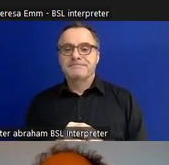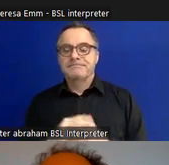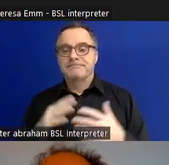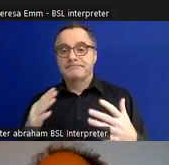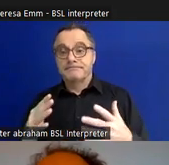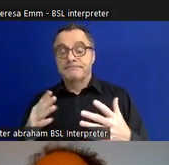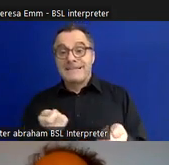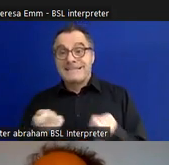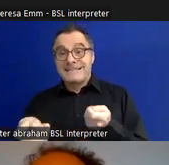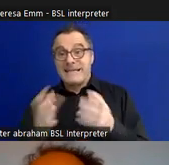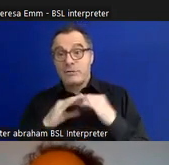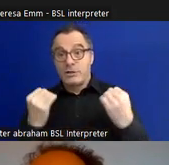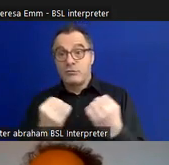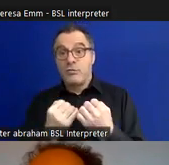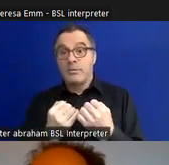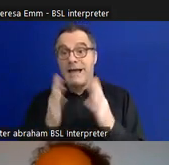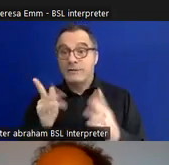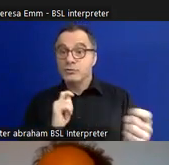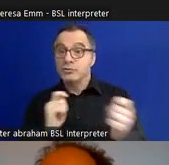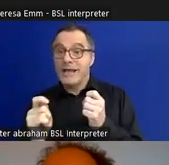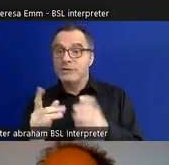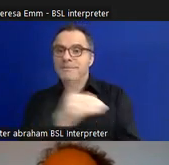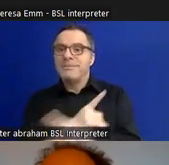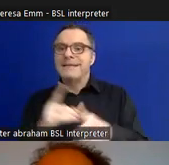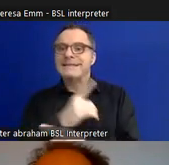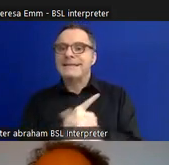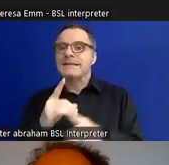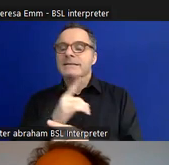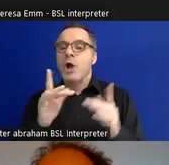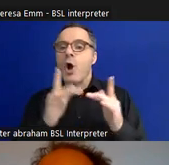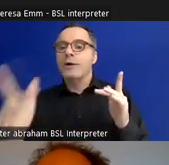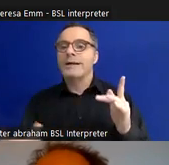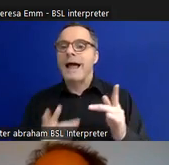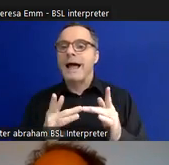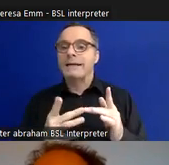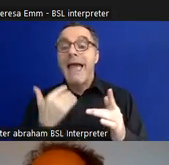we moved to meeting online, rather than meeting monthly which is what we always did, we actually